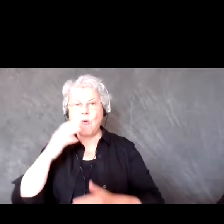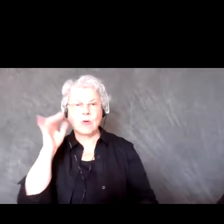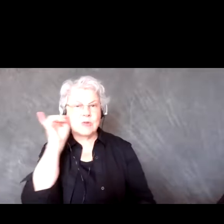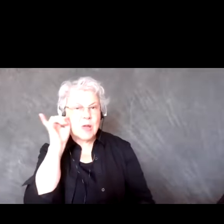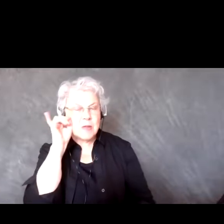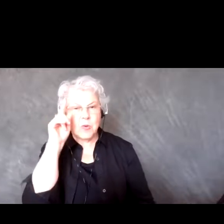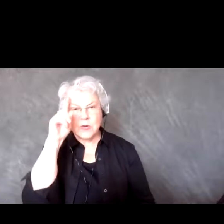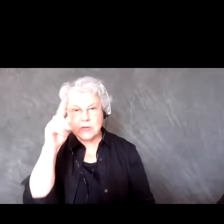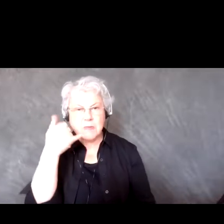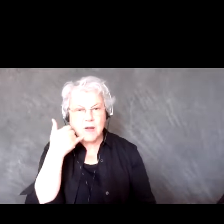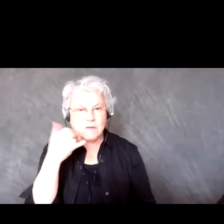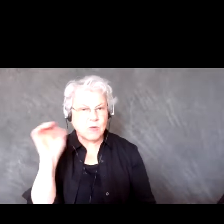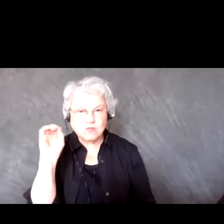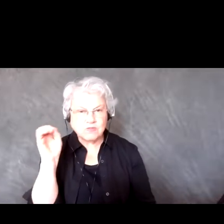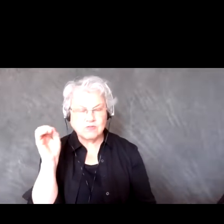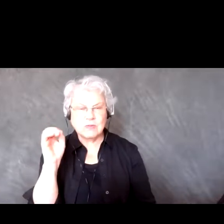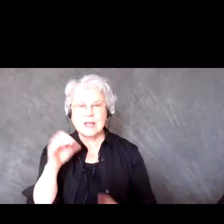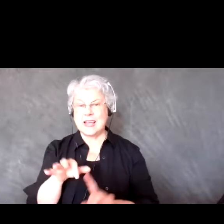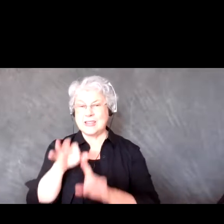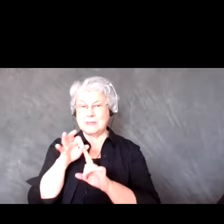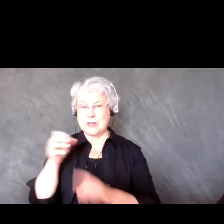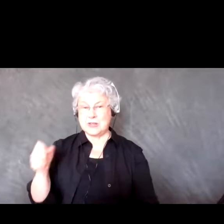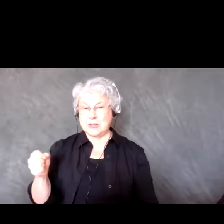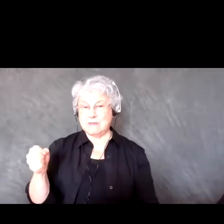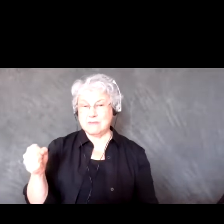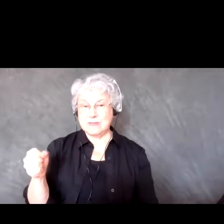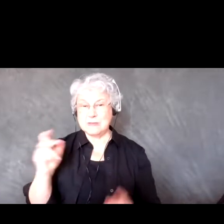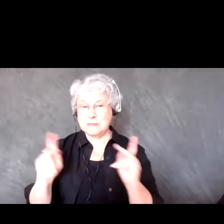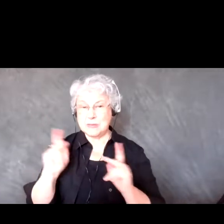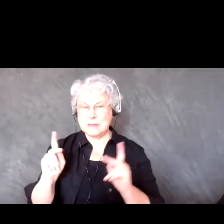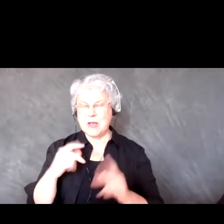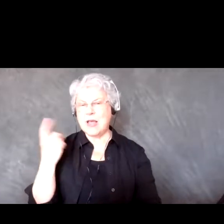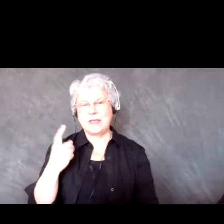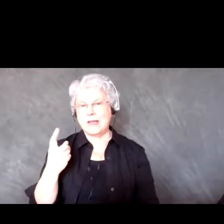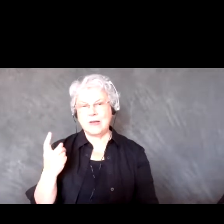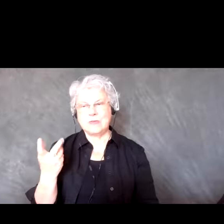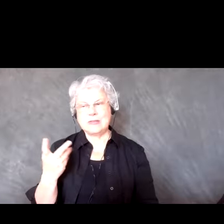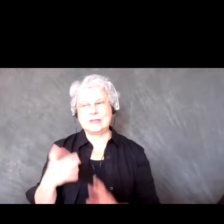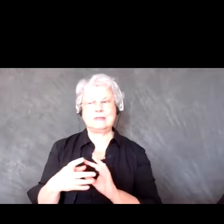phone, especially elders. Elders are kind of always left out of these virtual engagements.